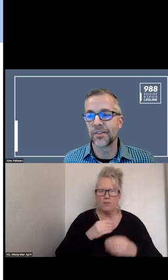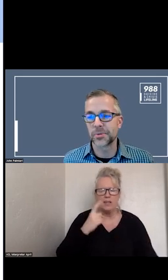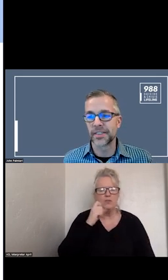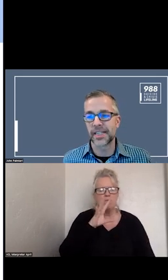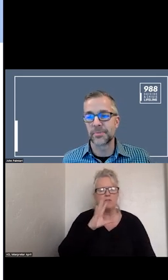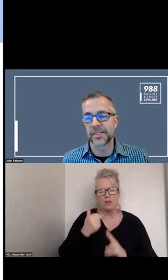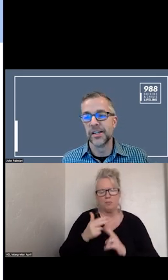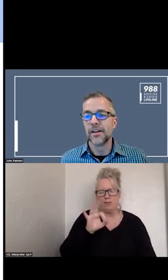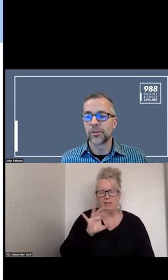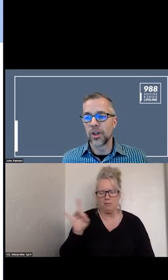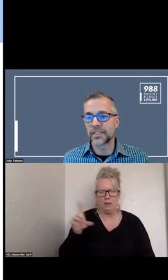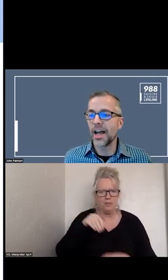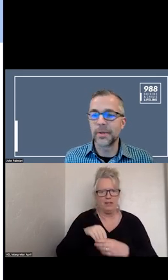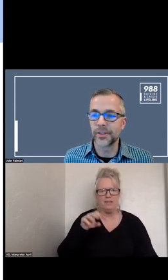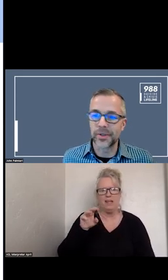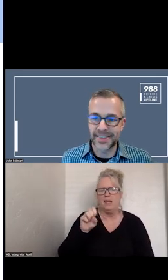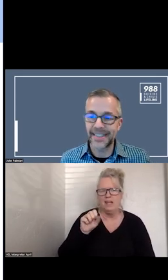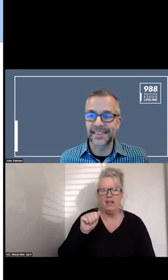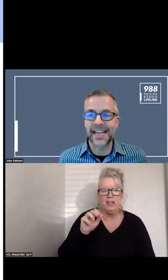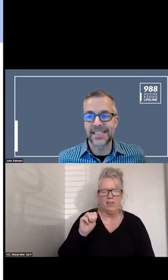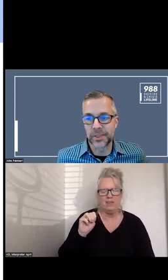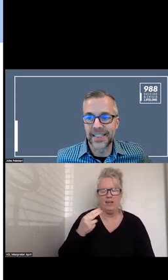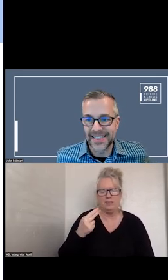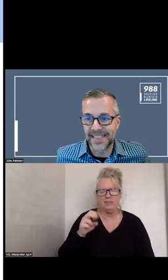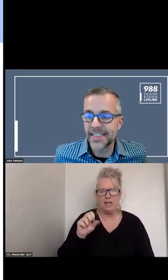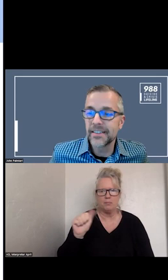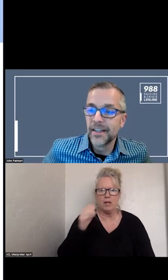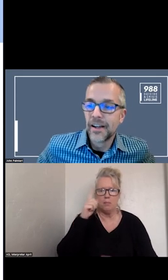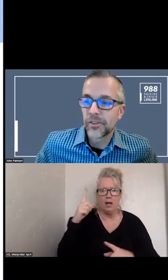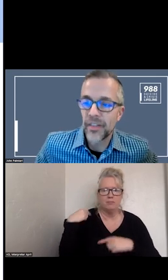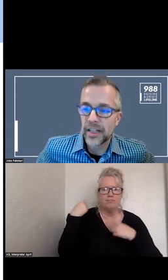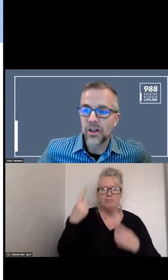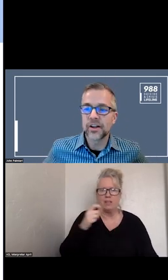OFFICE IN SAMHSA FOR A LONG TIME EVEN THOUGH IT HAS NOT EXISTED FOR THAT LONG.